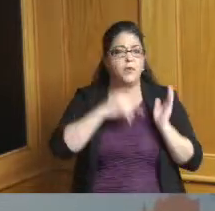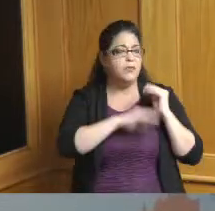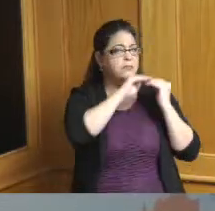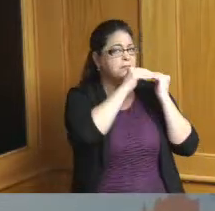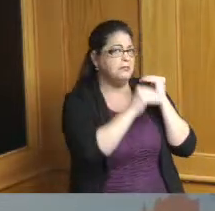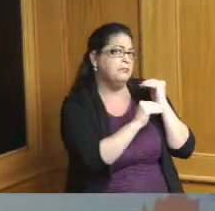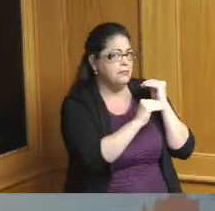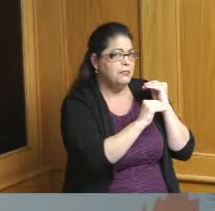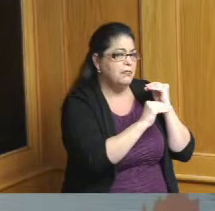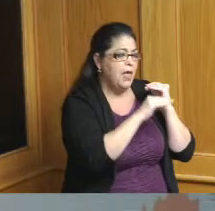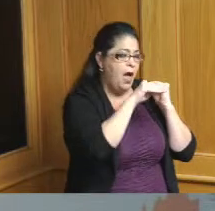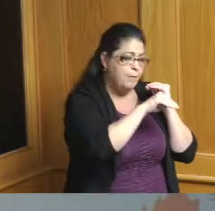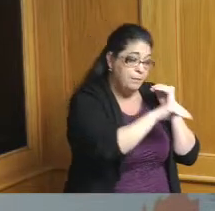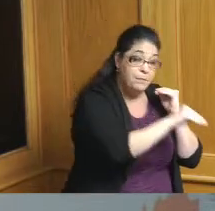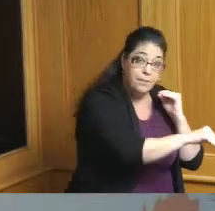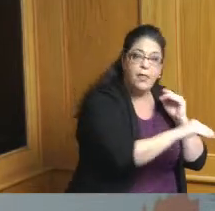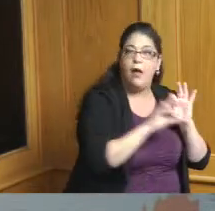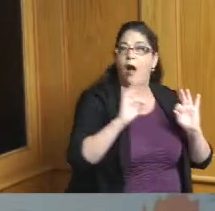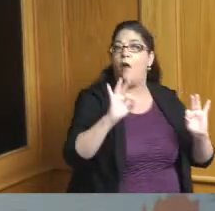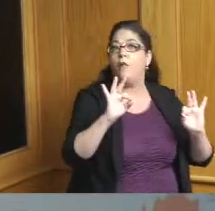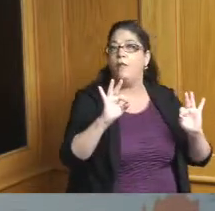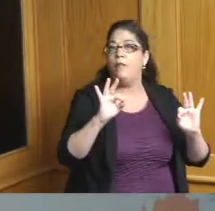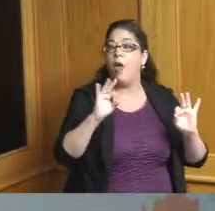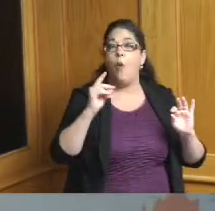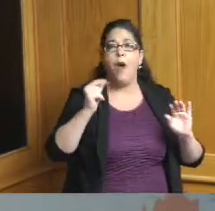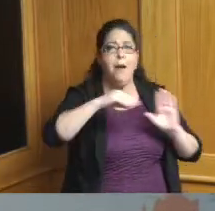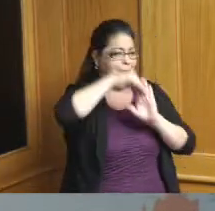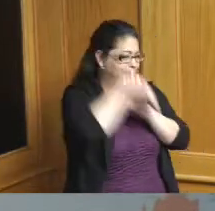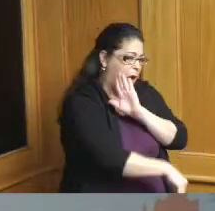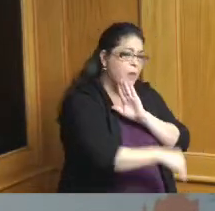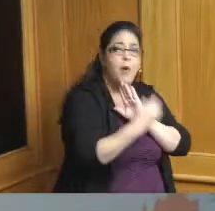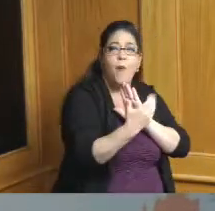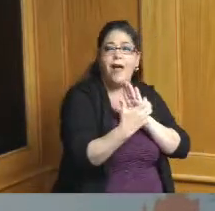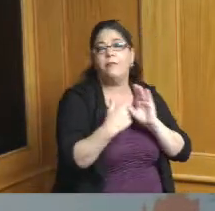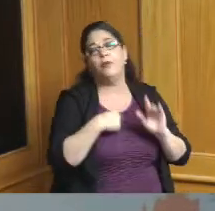in the downward direction maybe not as quick as we'd like to see but certainly much better than